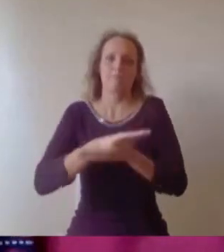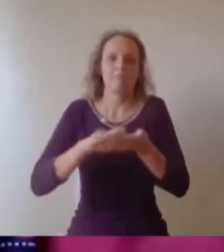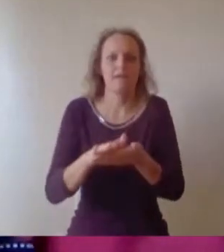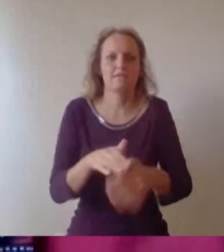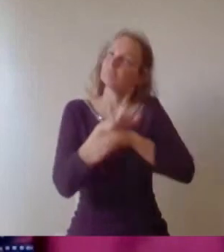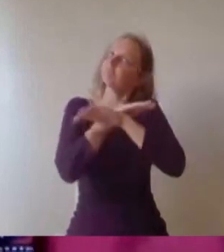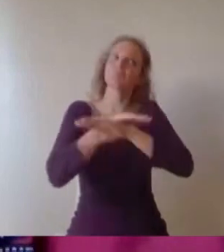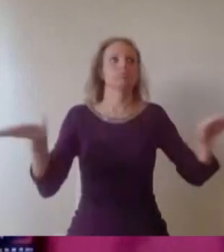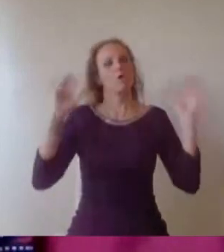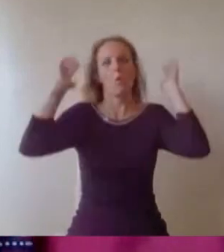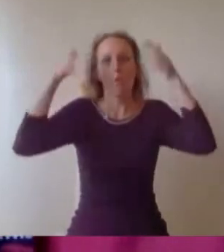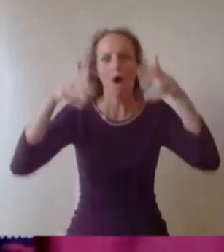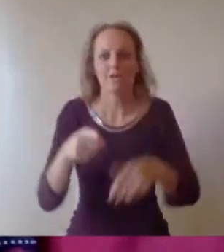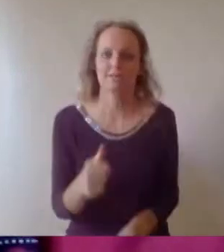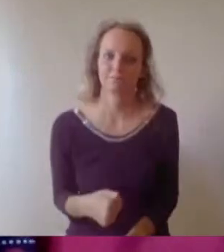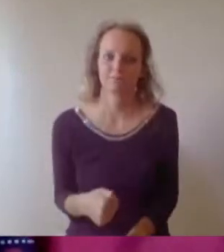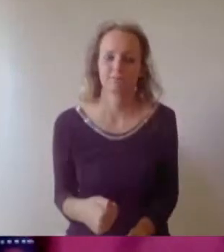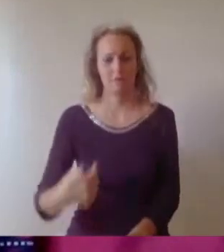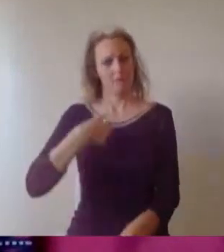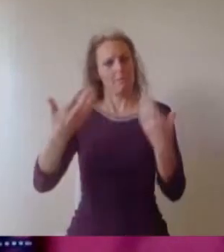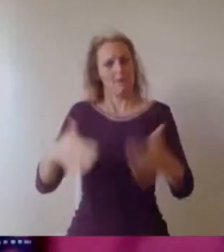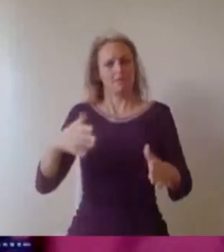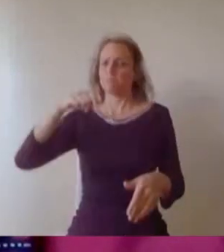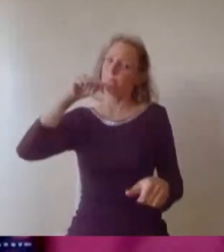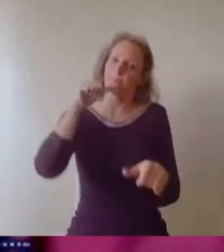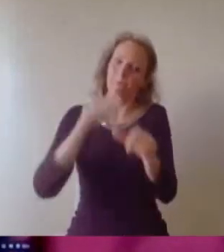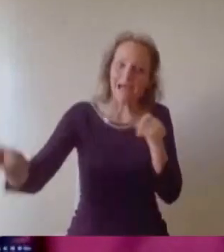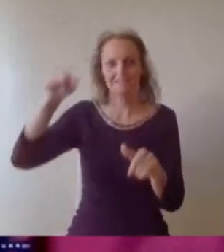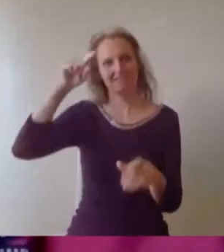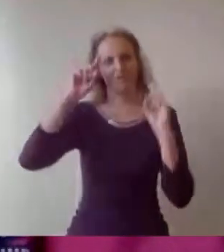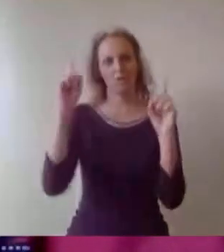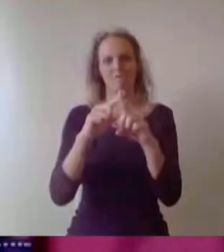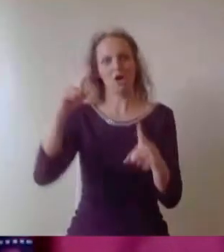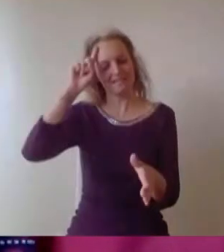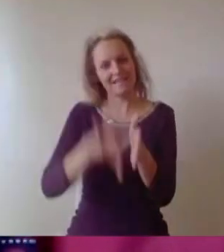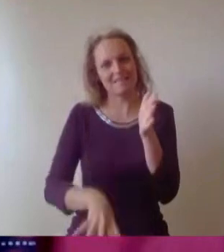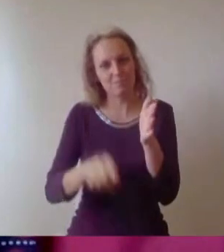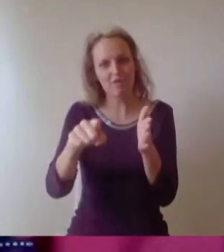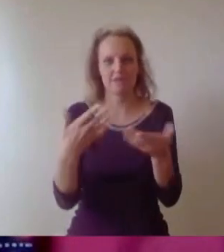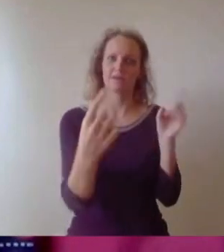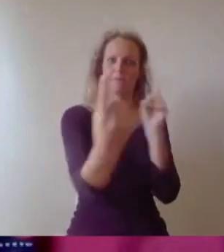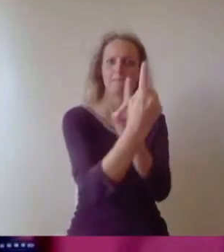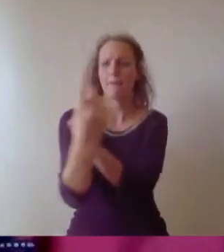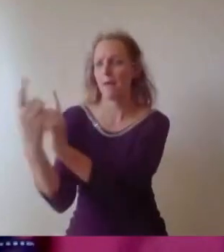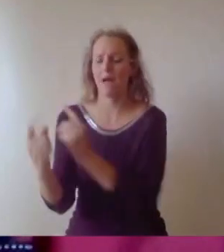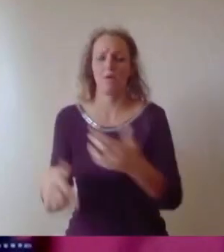better University experience. Throughout my time at Bristol I have met incredible people, made some fun memories and had a great